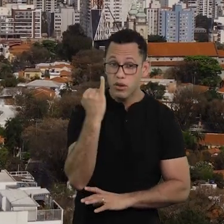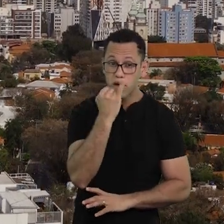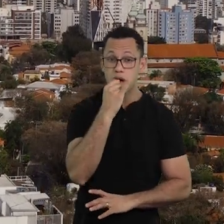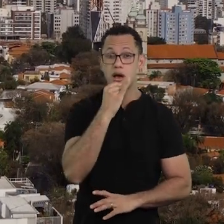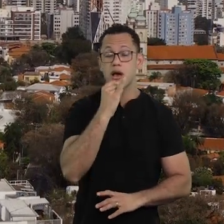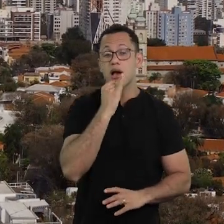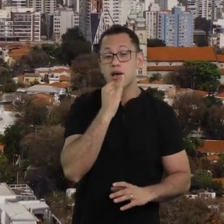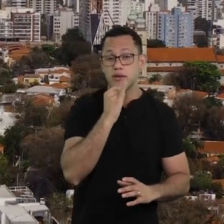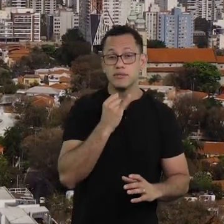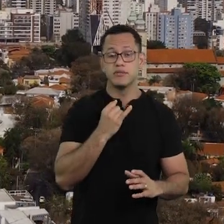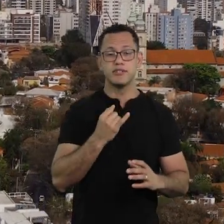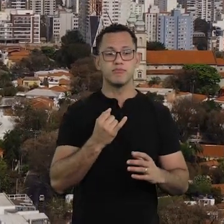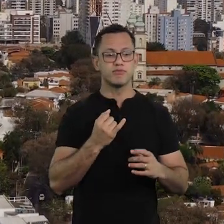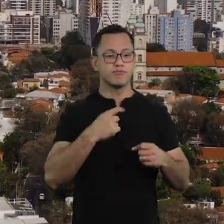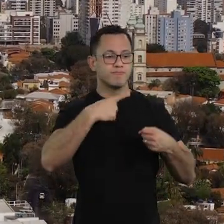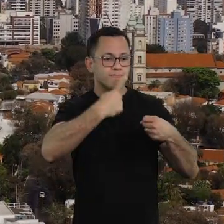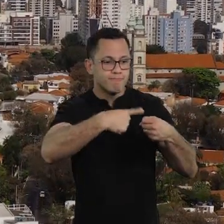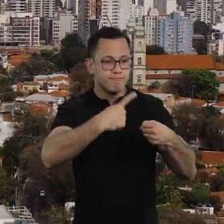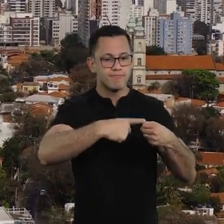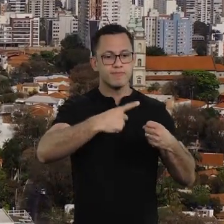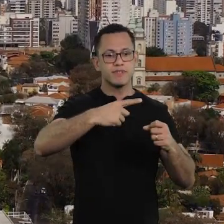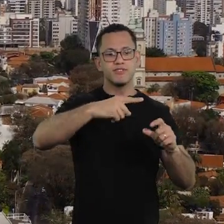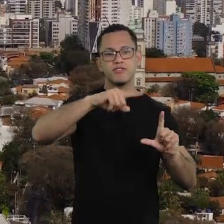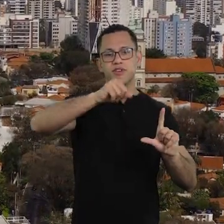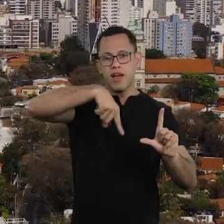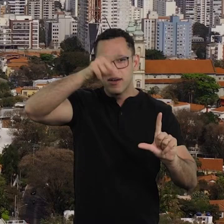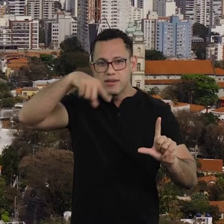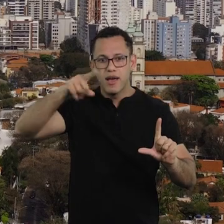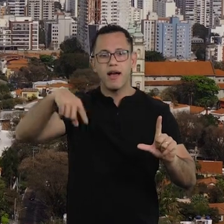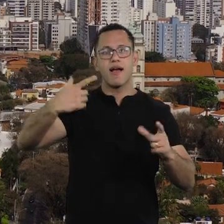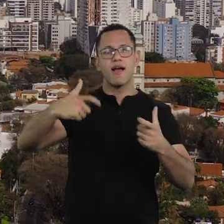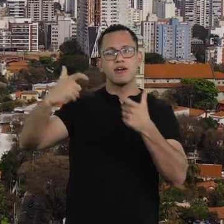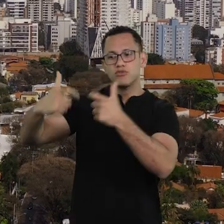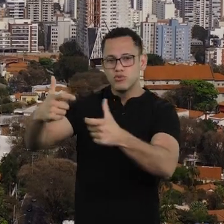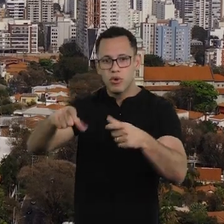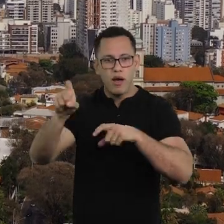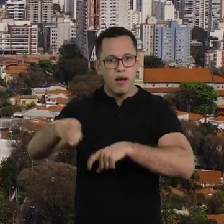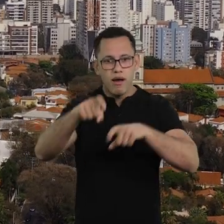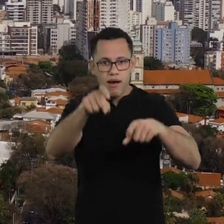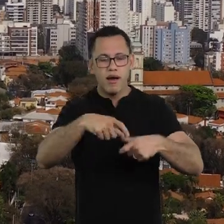to move from the scale of cities, of feuds,